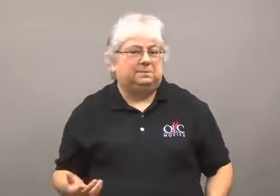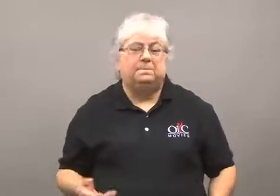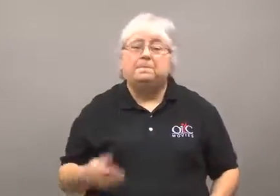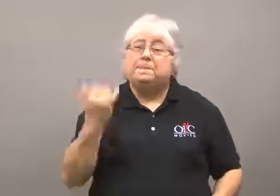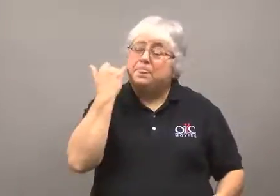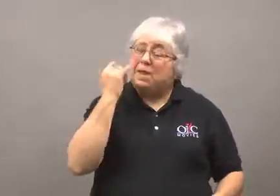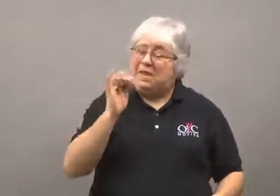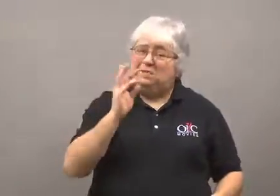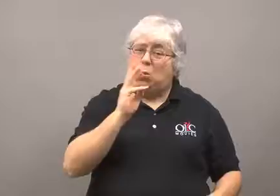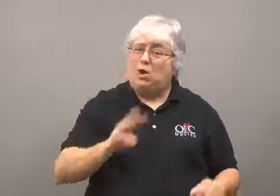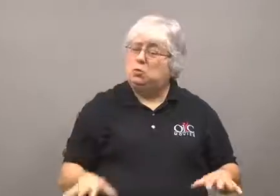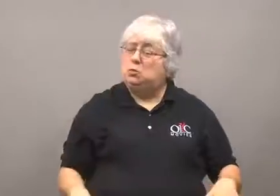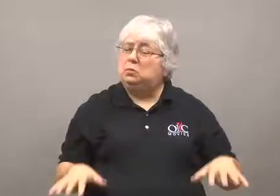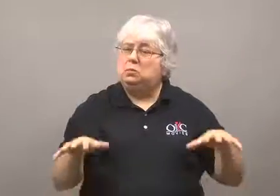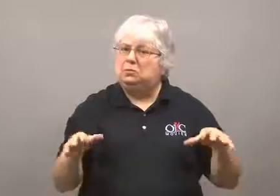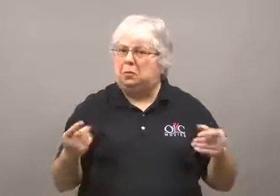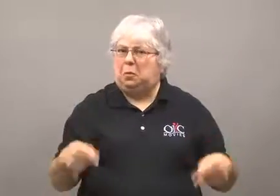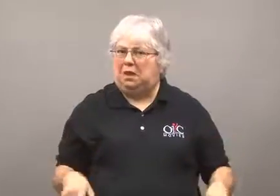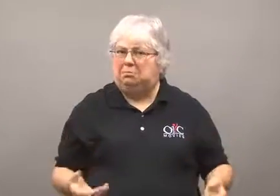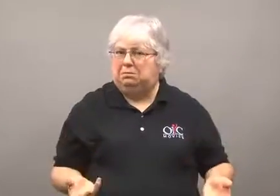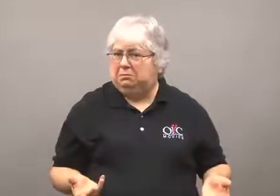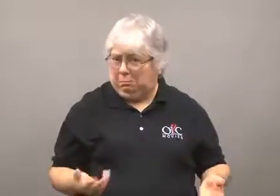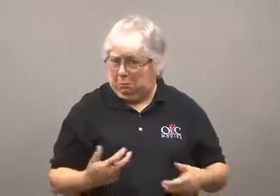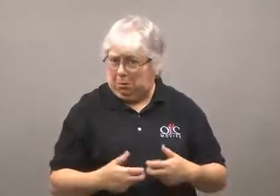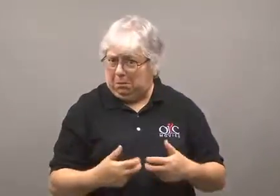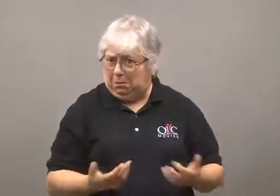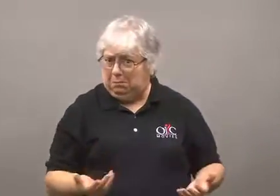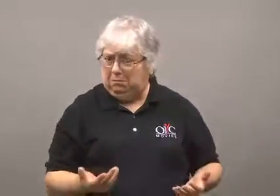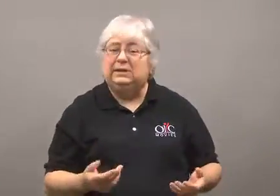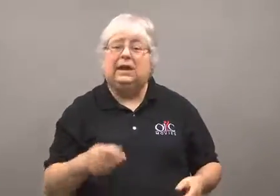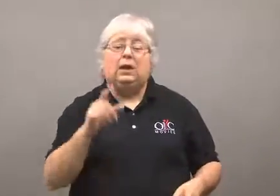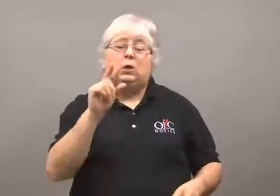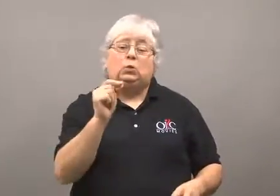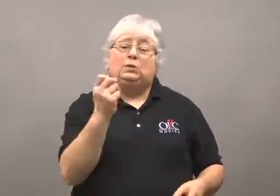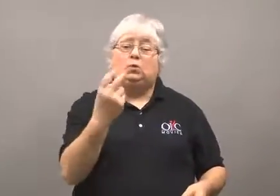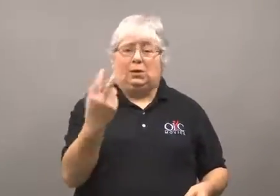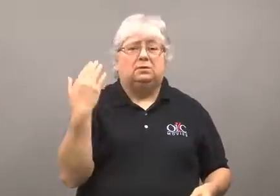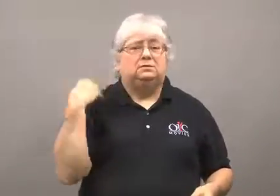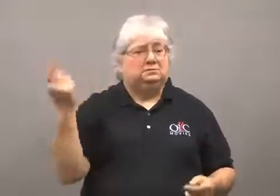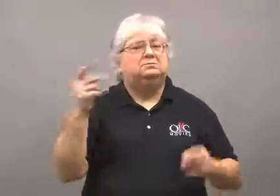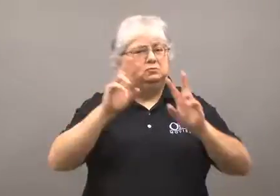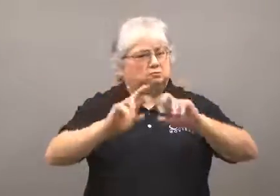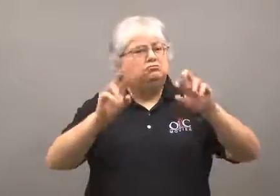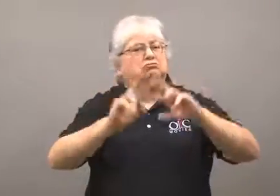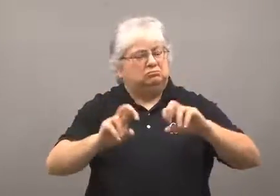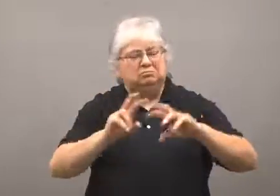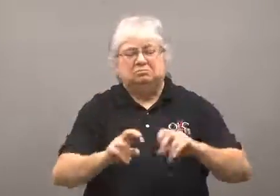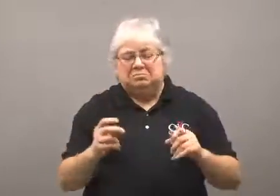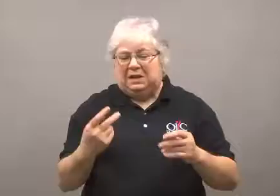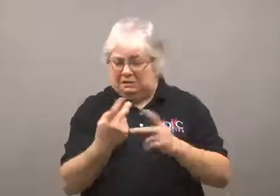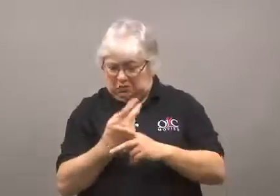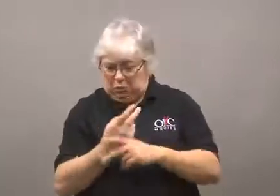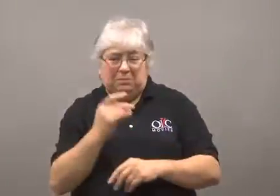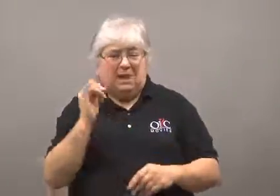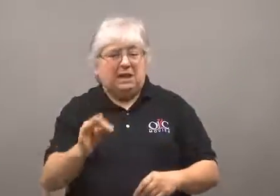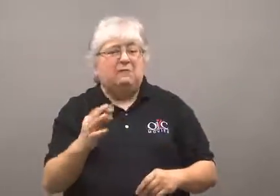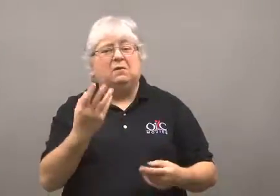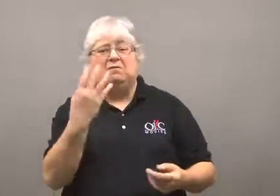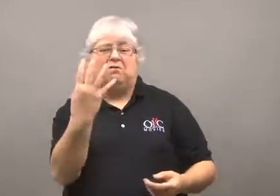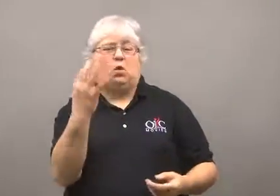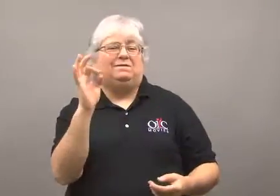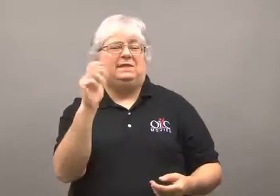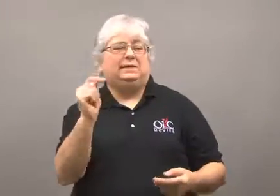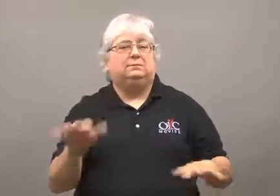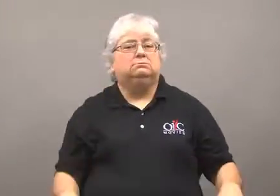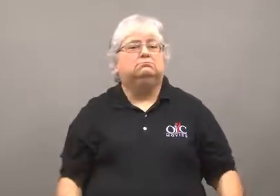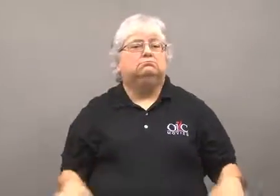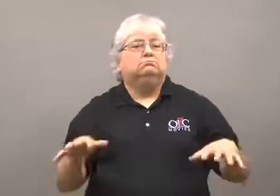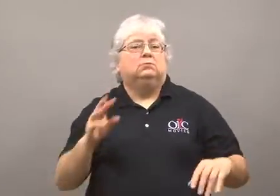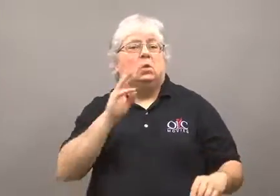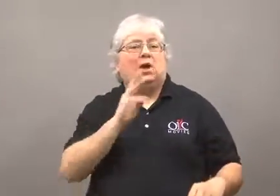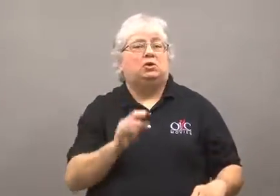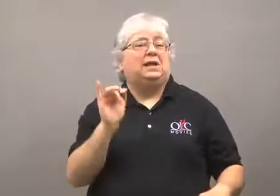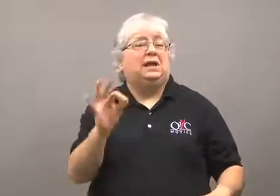How would this rise in sea level be a problem?